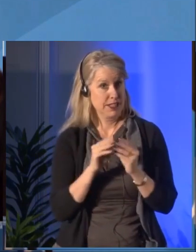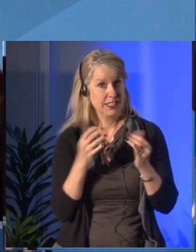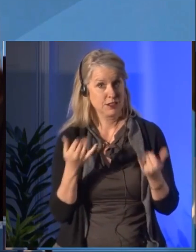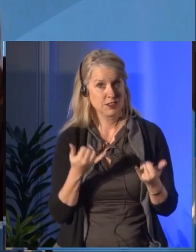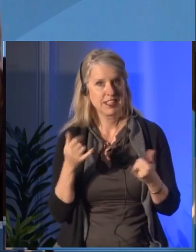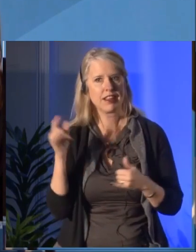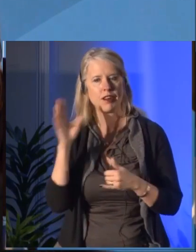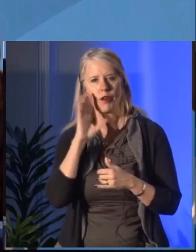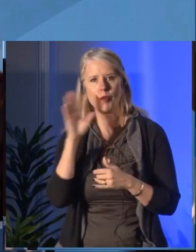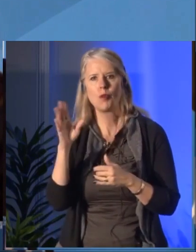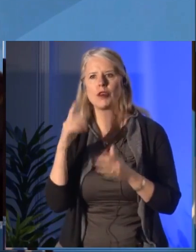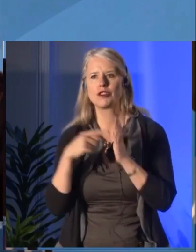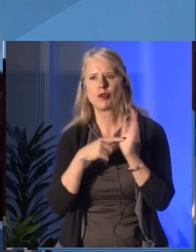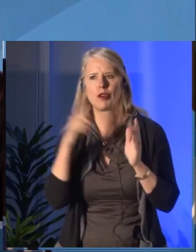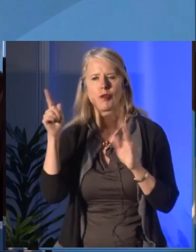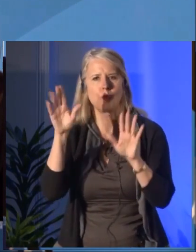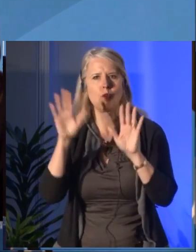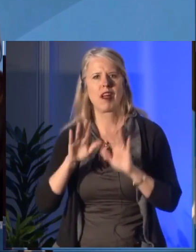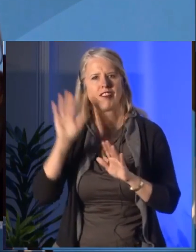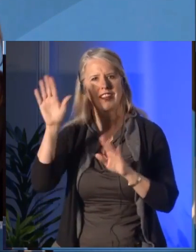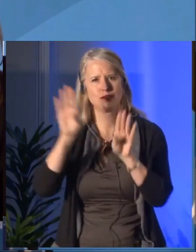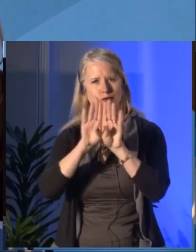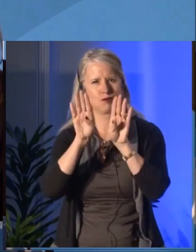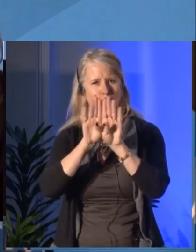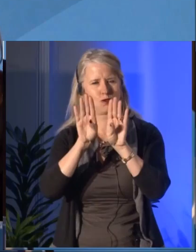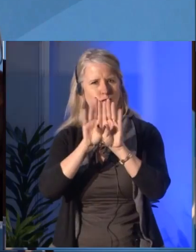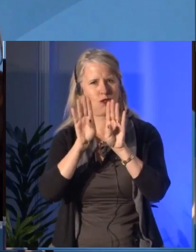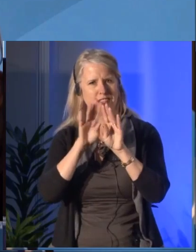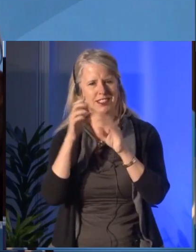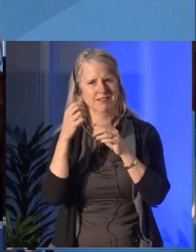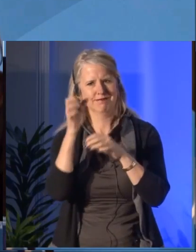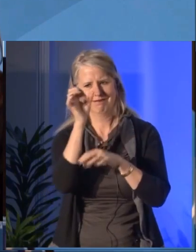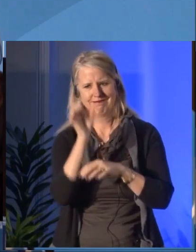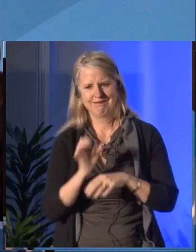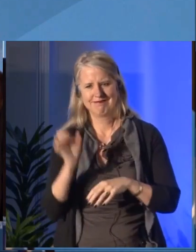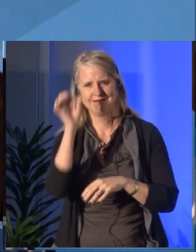drummer Jessie Baird and dancer Nimkii Osawamick.